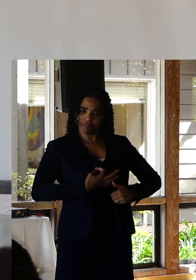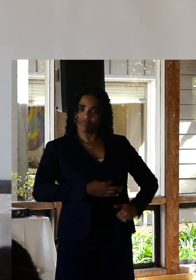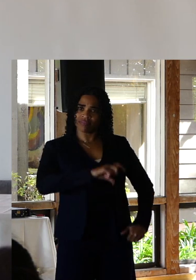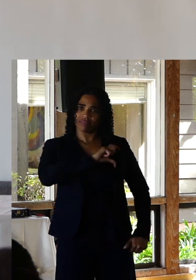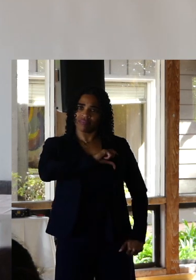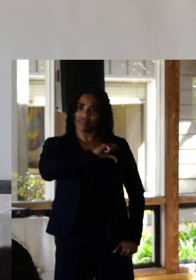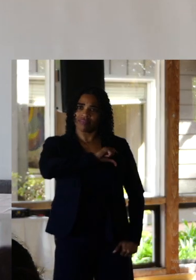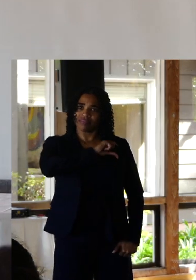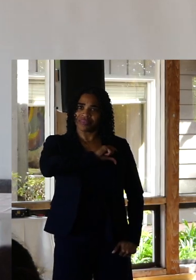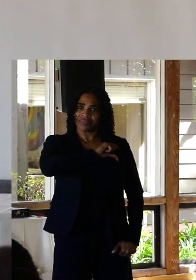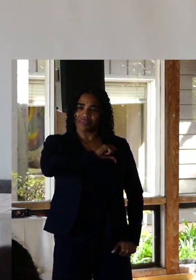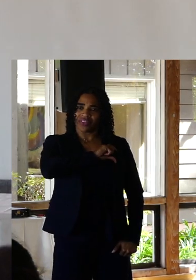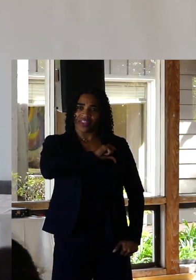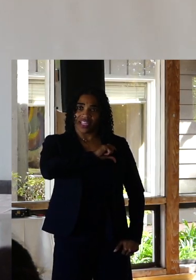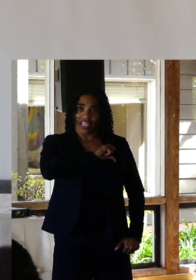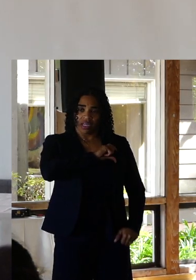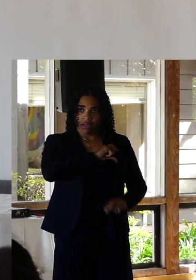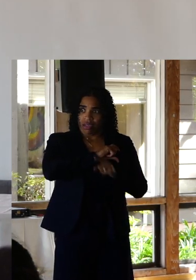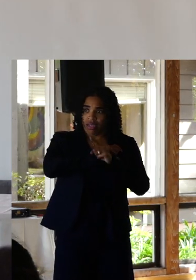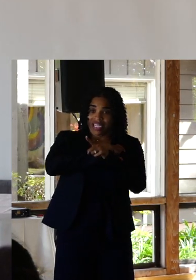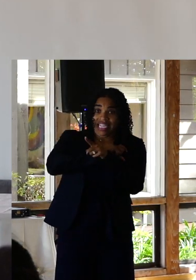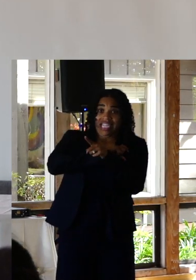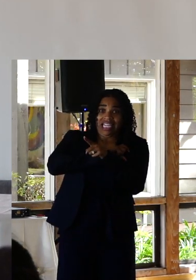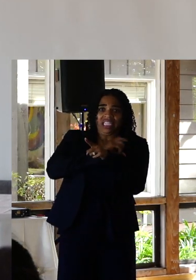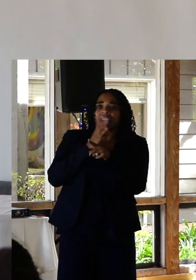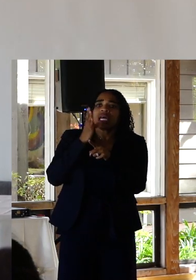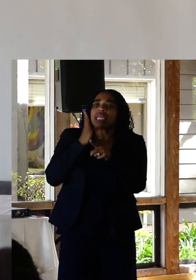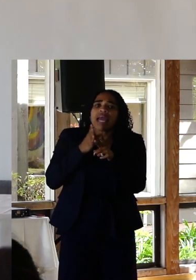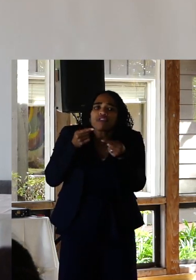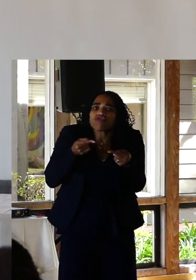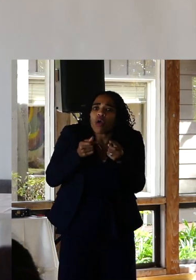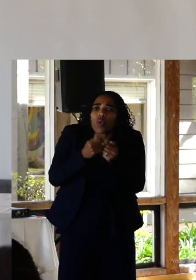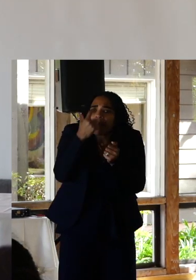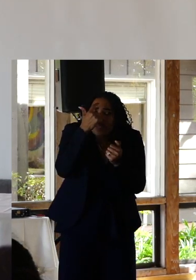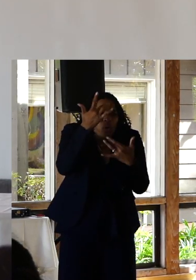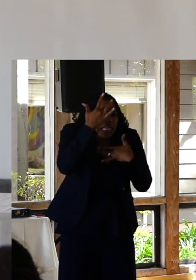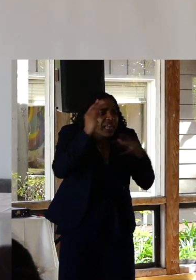admission has never substantively struggled with his own mental health a day in his life,